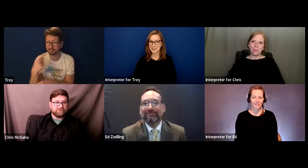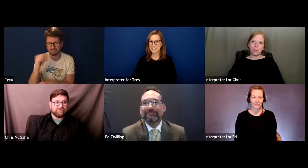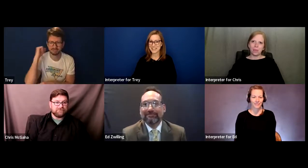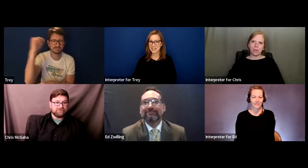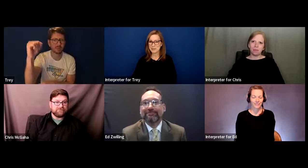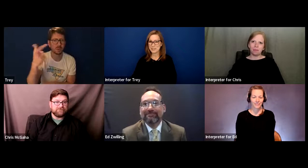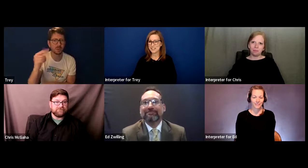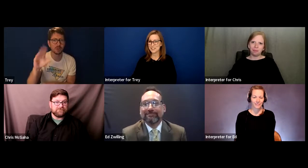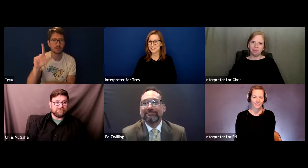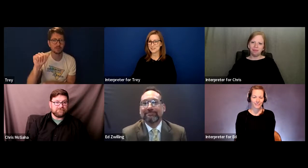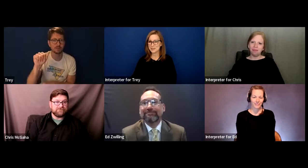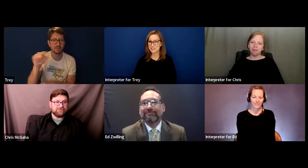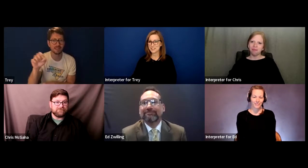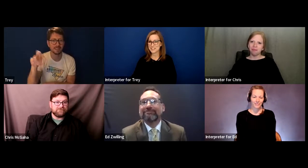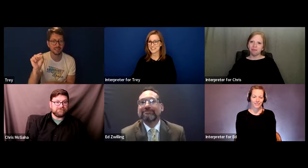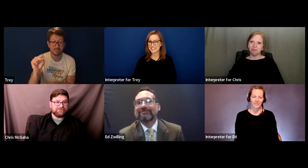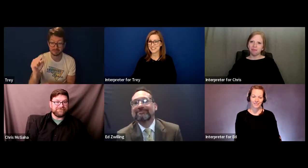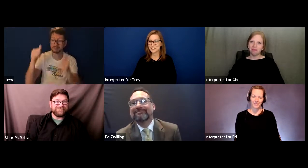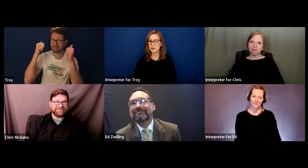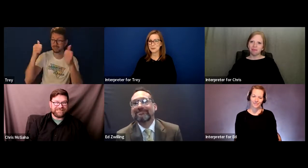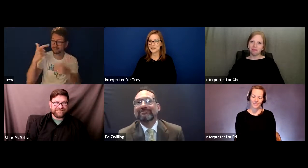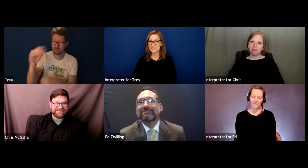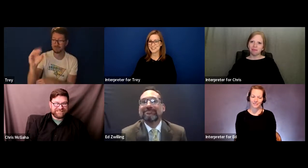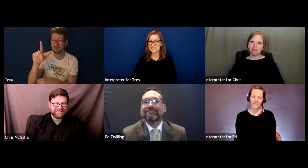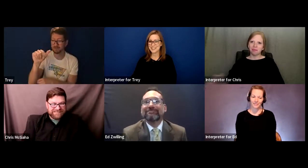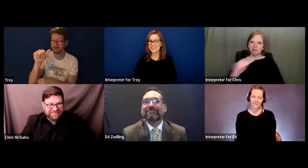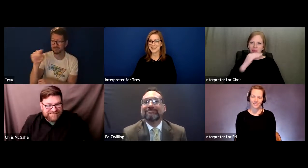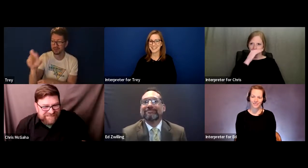We just had a comment here from Dr. Jess H, go Blazeers!